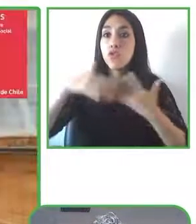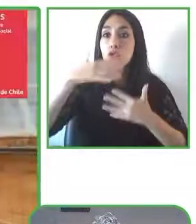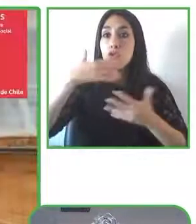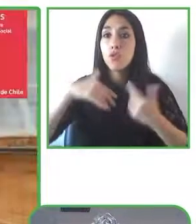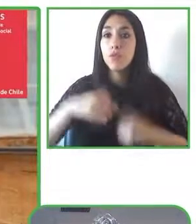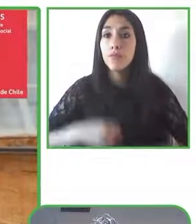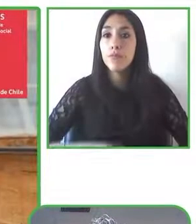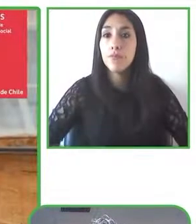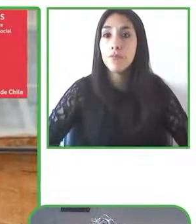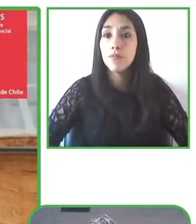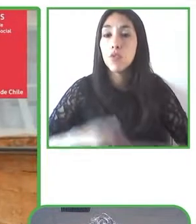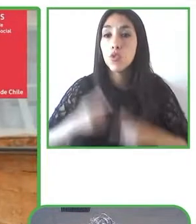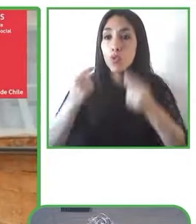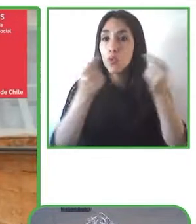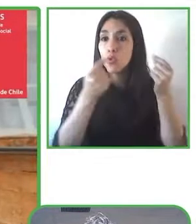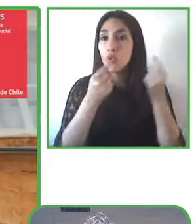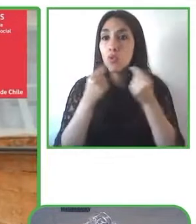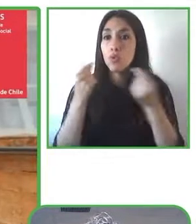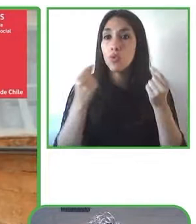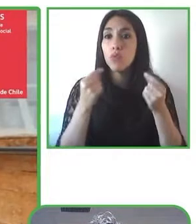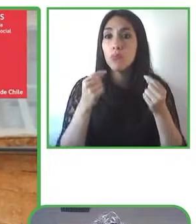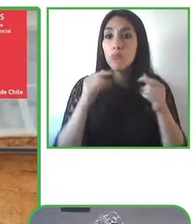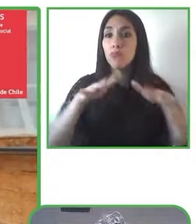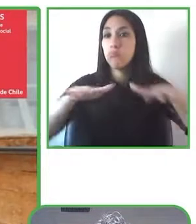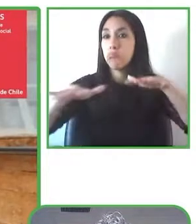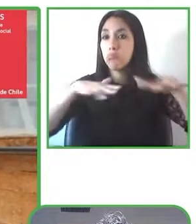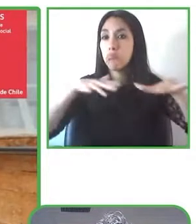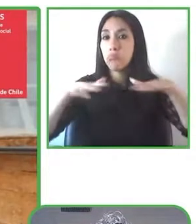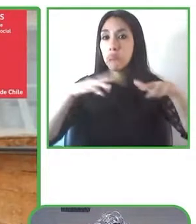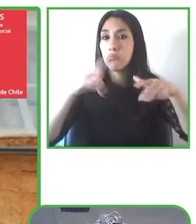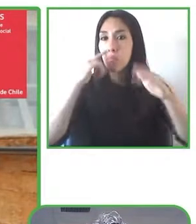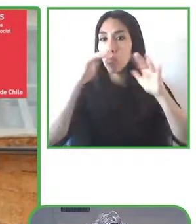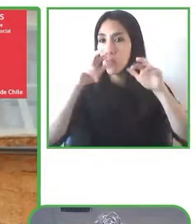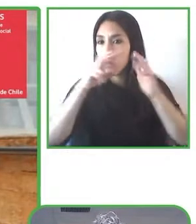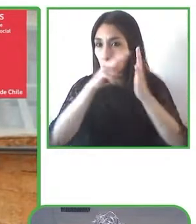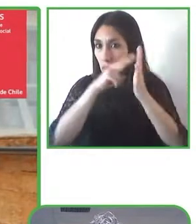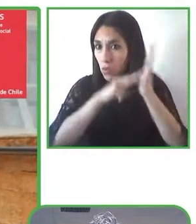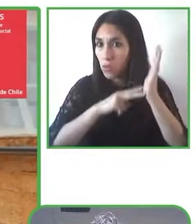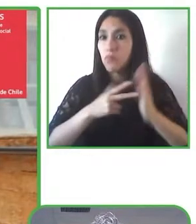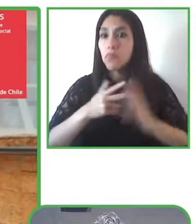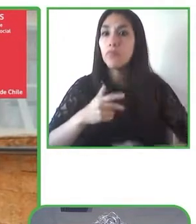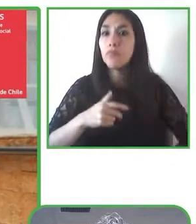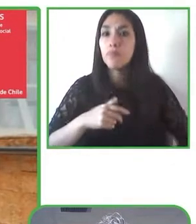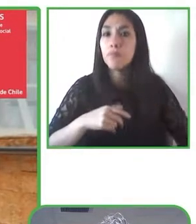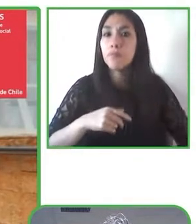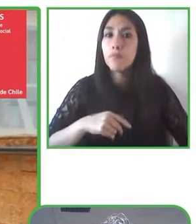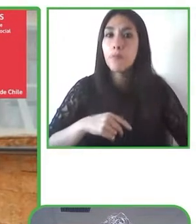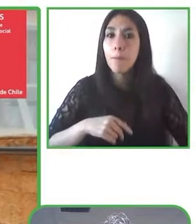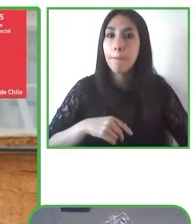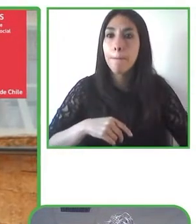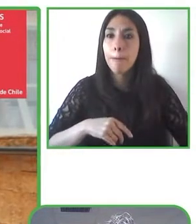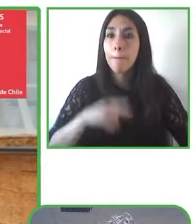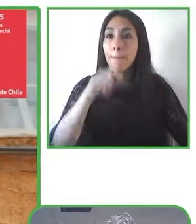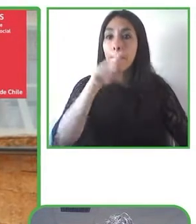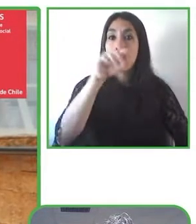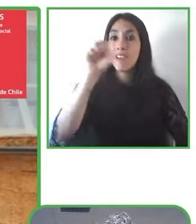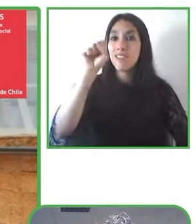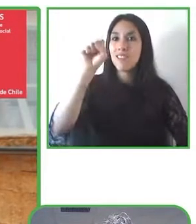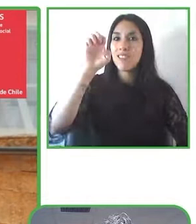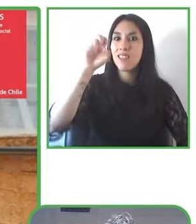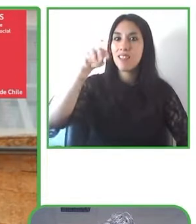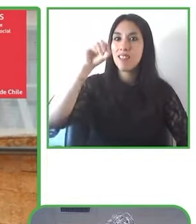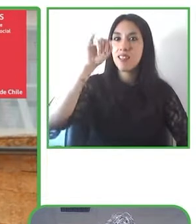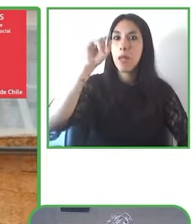perform these activities online from the National Disability Service we were created under the law